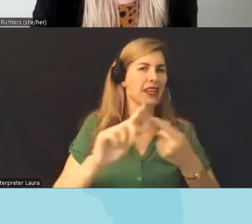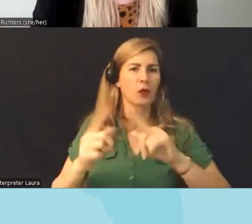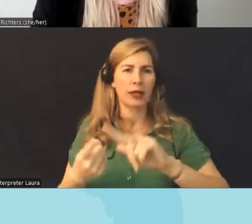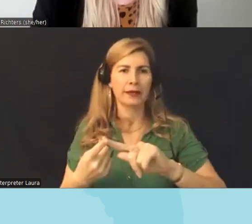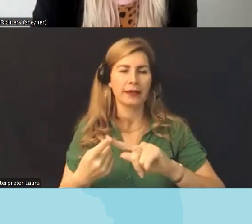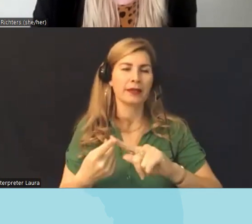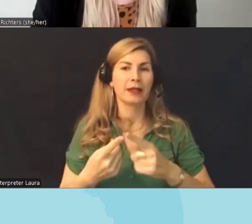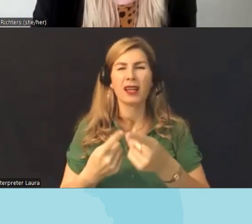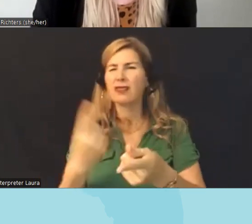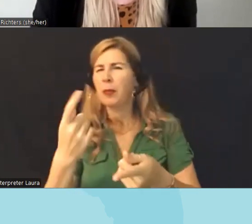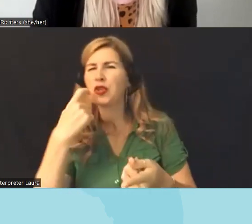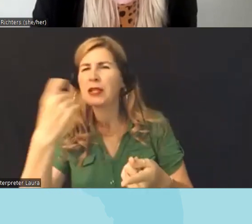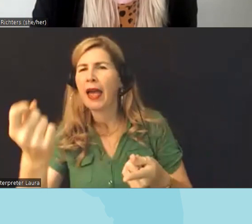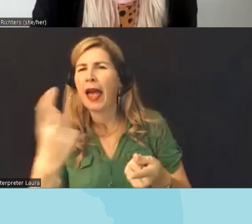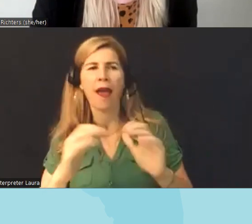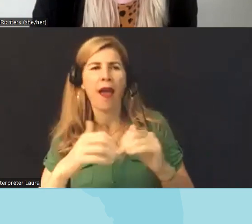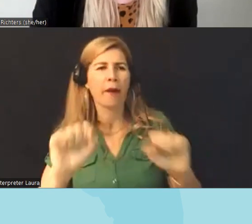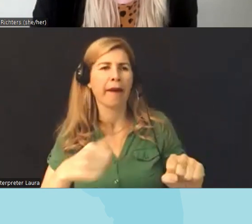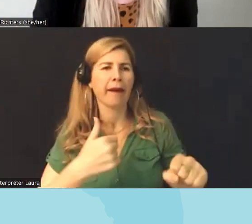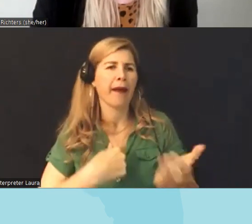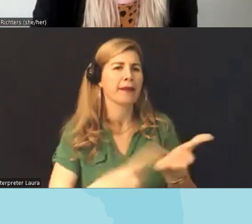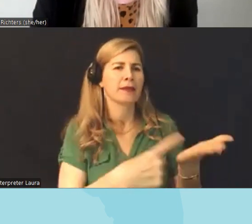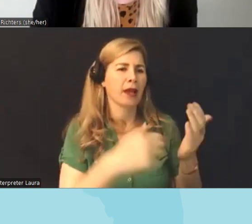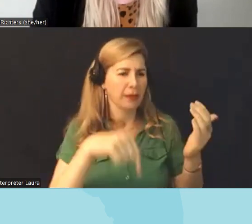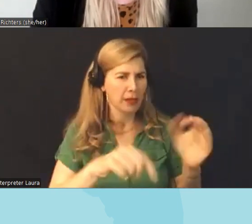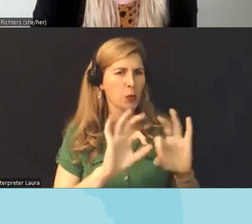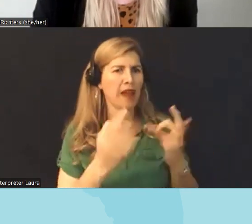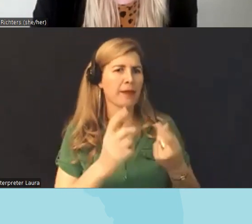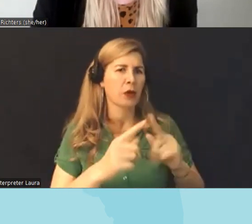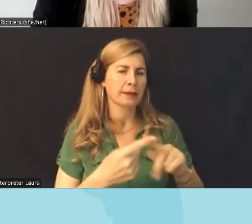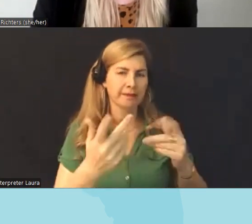these conversations with my loved ones so I'm so glad you touched on that um Tony I want to go back